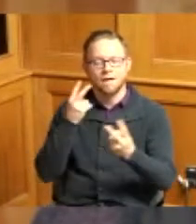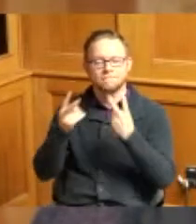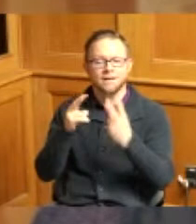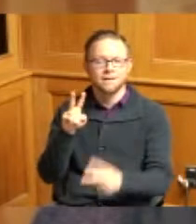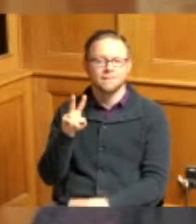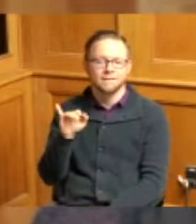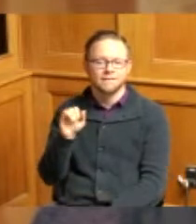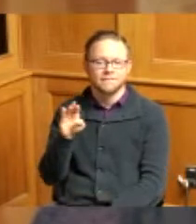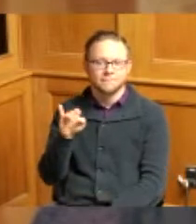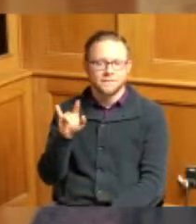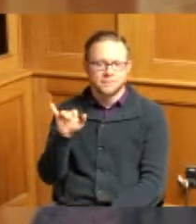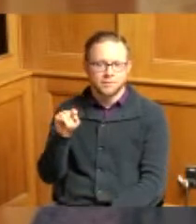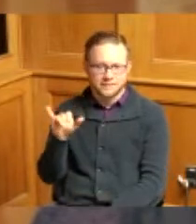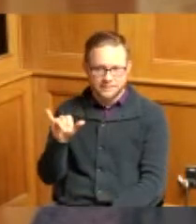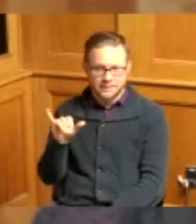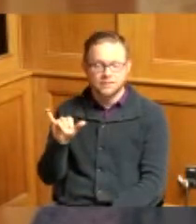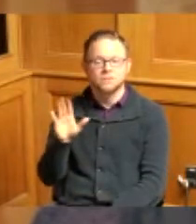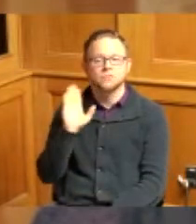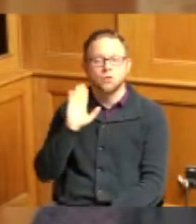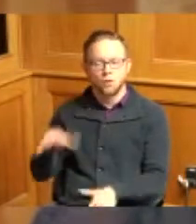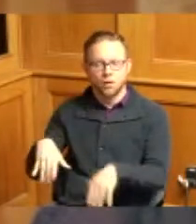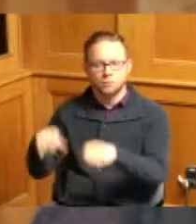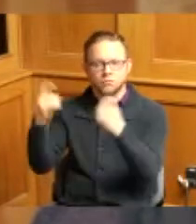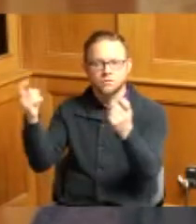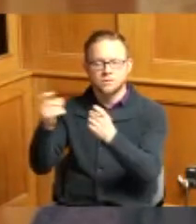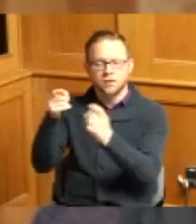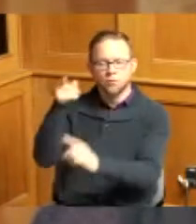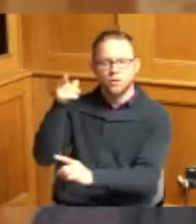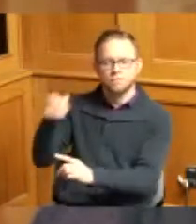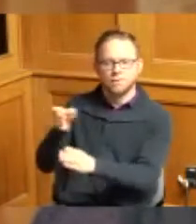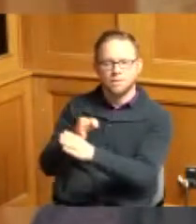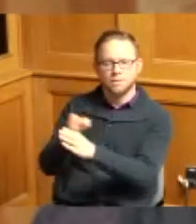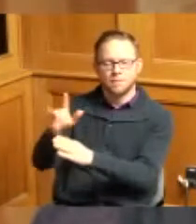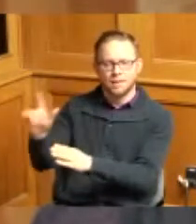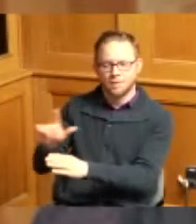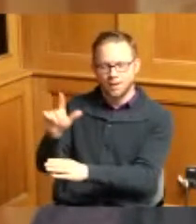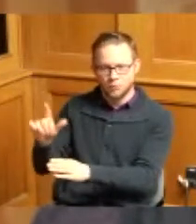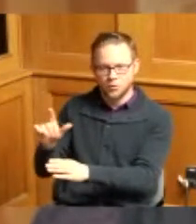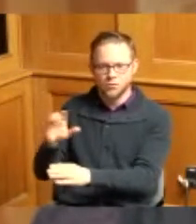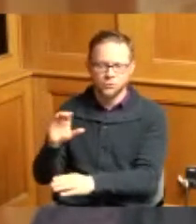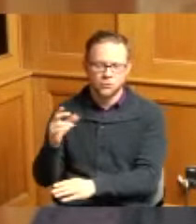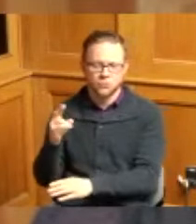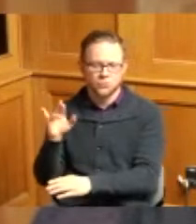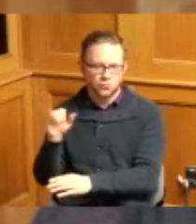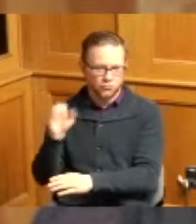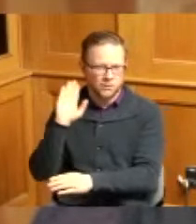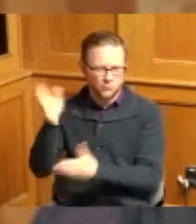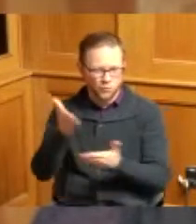there is a ceremony over at the main library and Chris is going to deliver this and make sure that